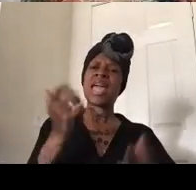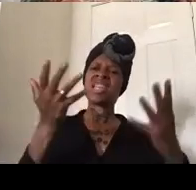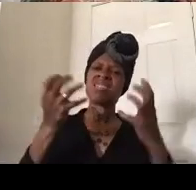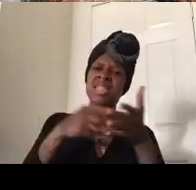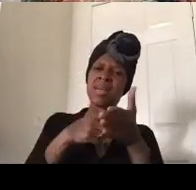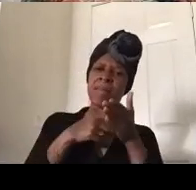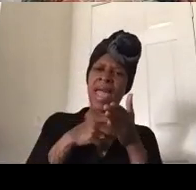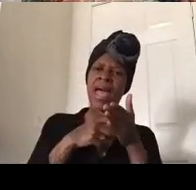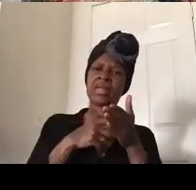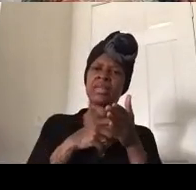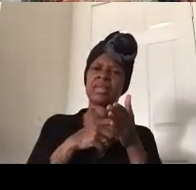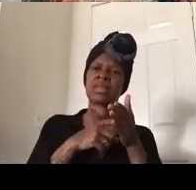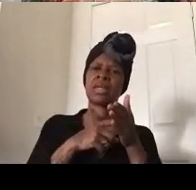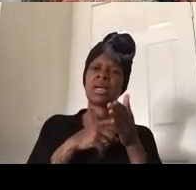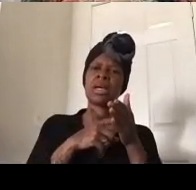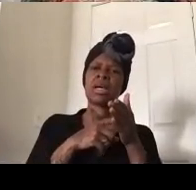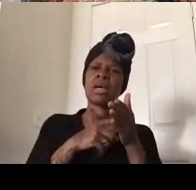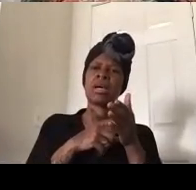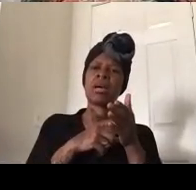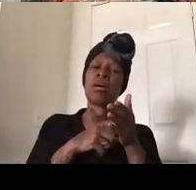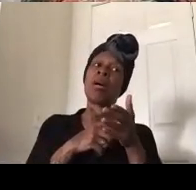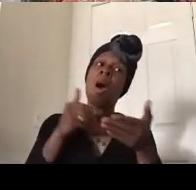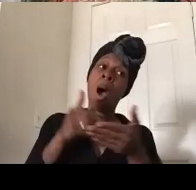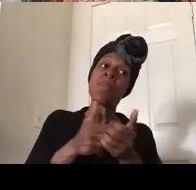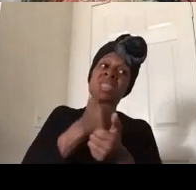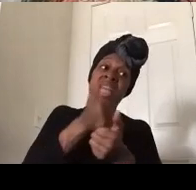virtually every single black community um